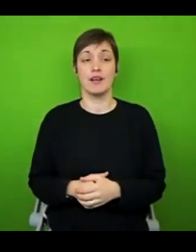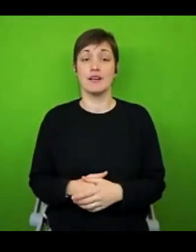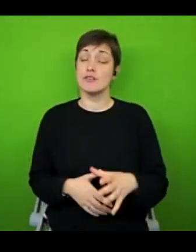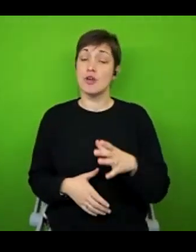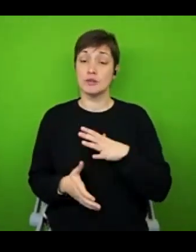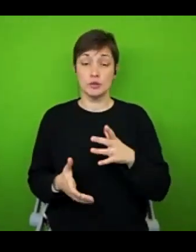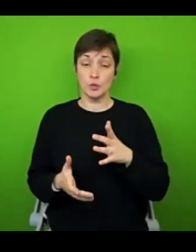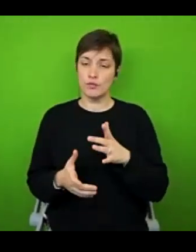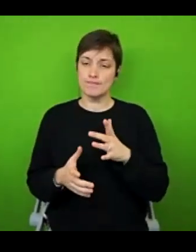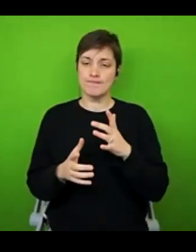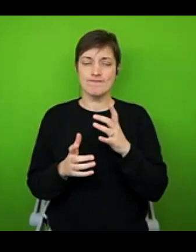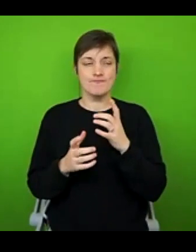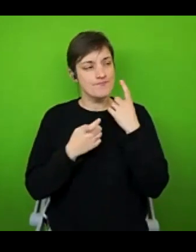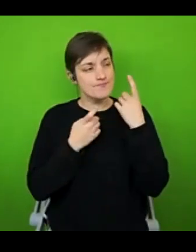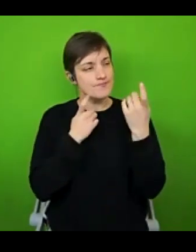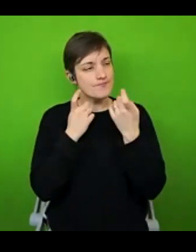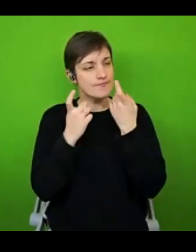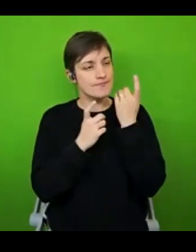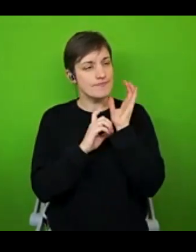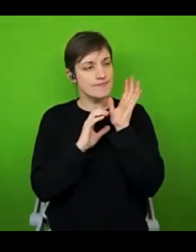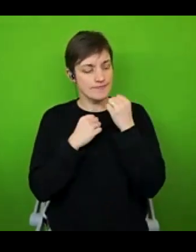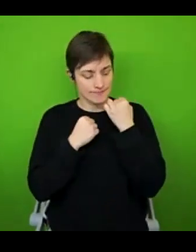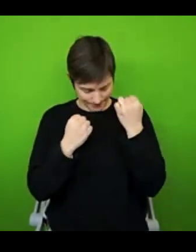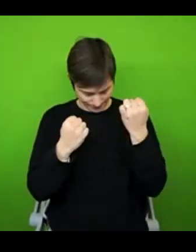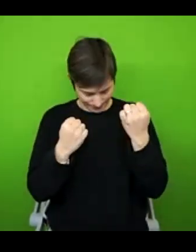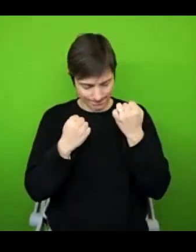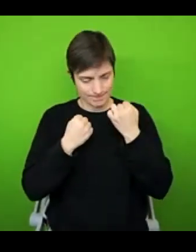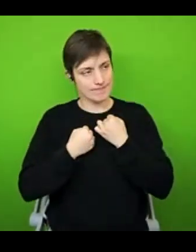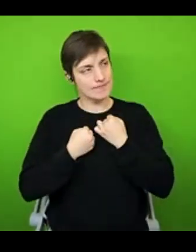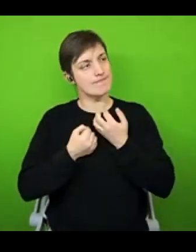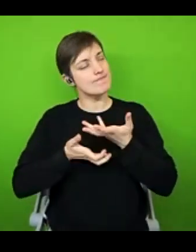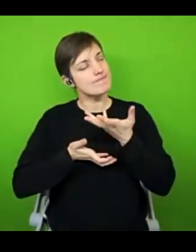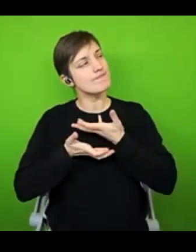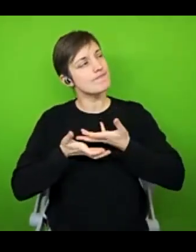that and to have that conversation for yourself. Because once you have an idea of what that real joy and